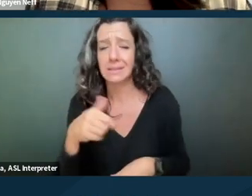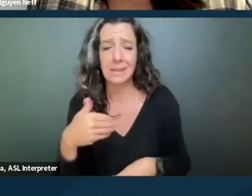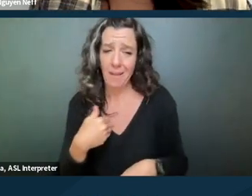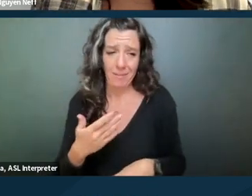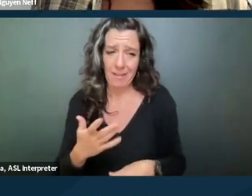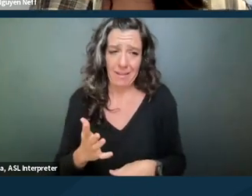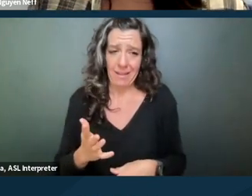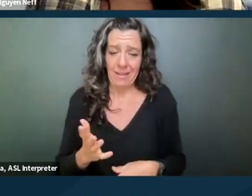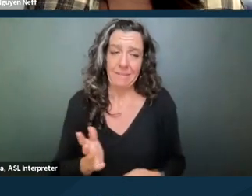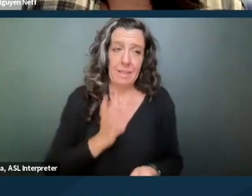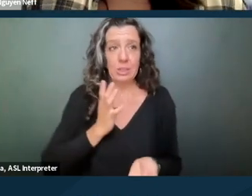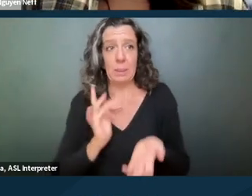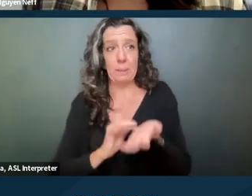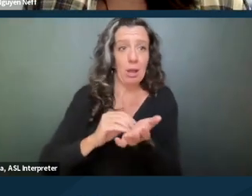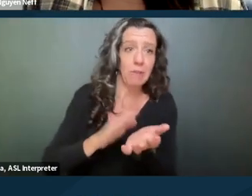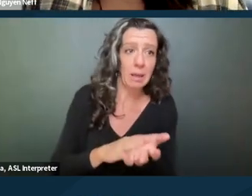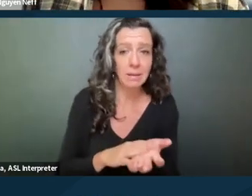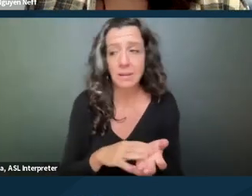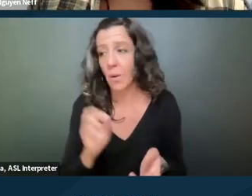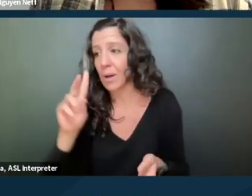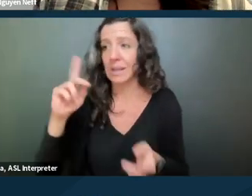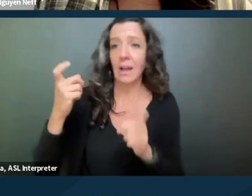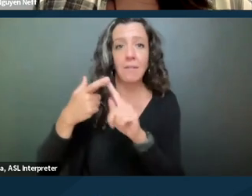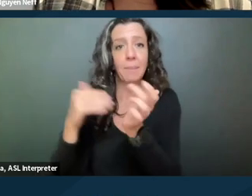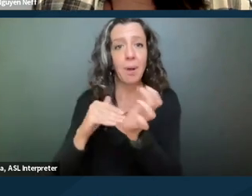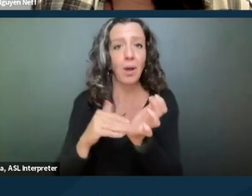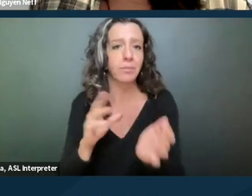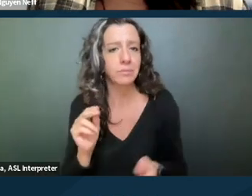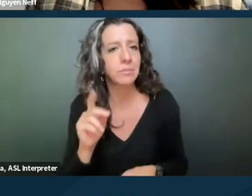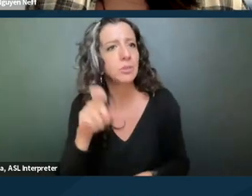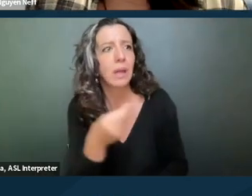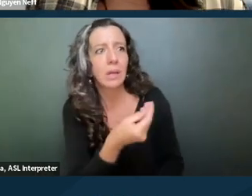it doesn't have to be a diagnosis. You can show like, here's a prescription for medication if you feel comfortable with that